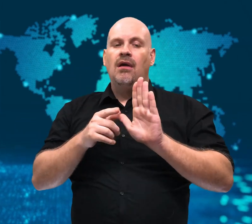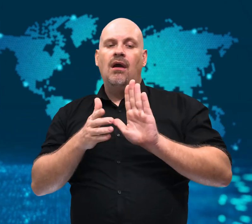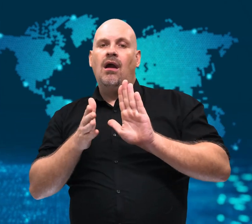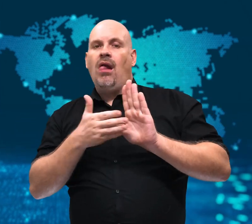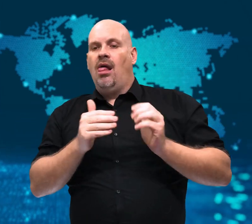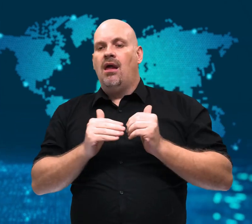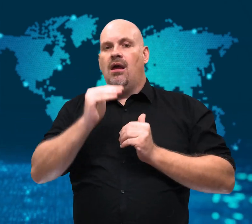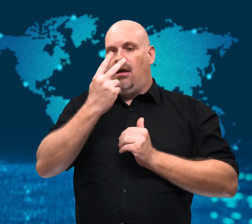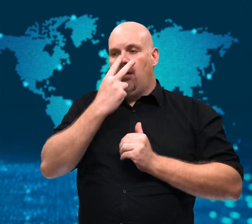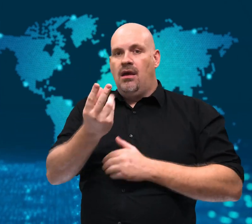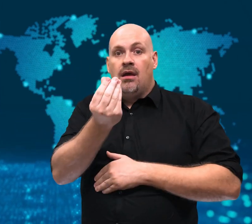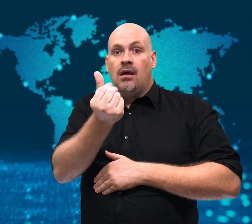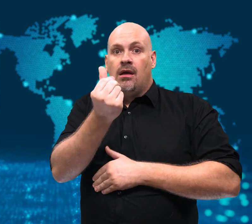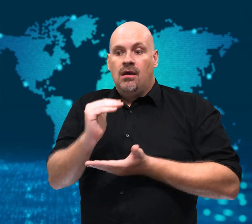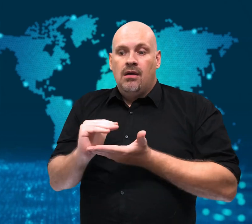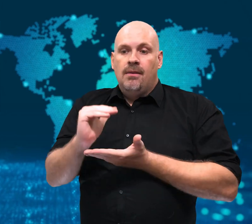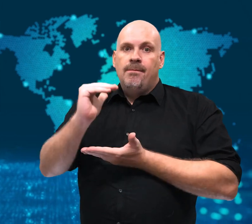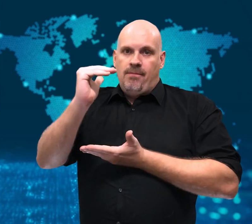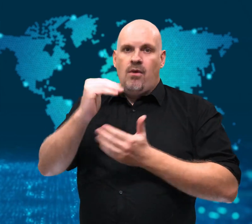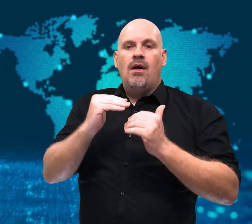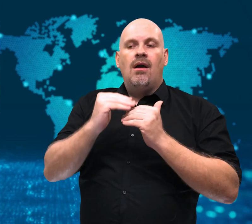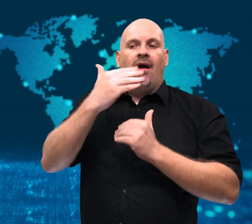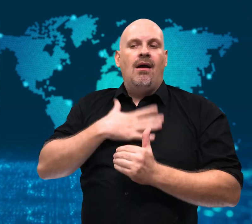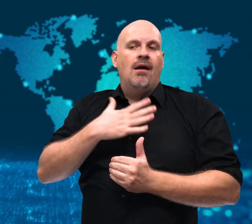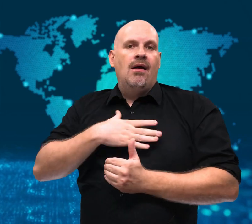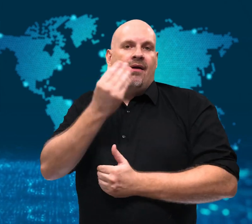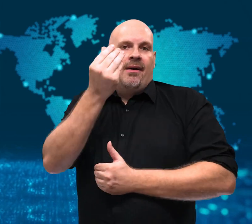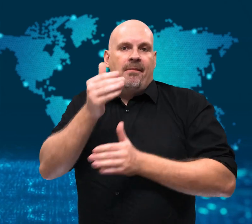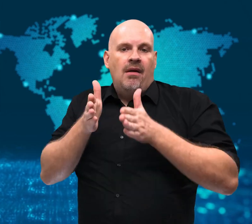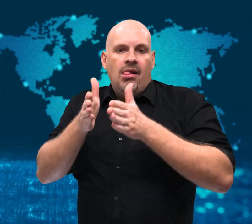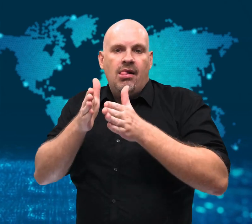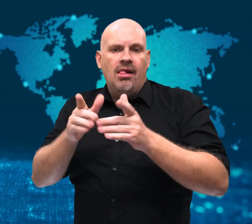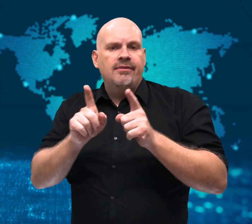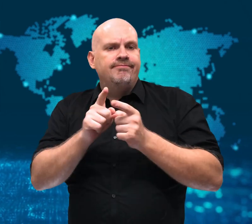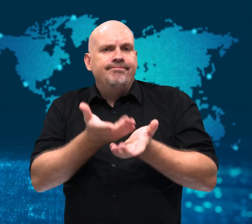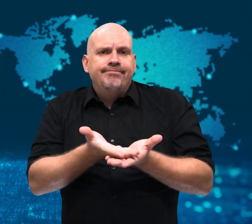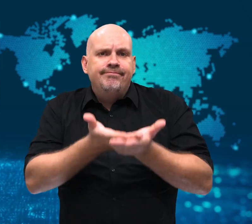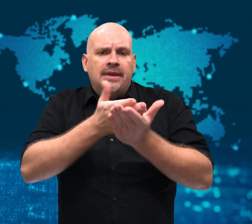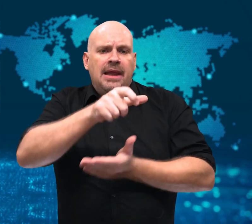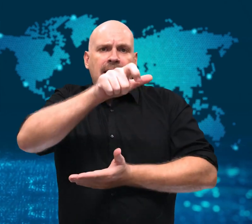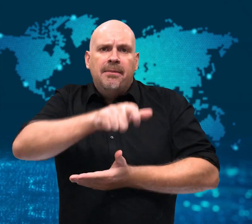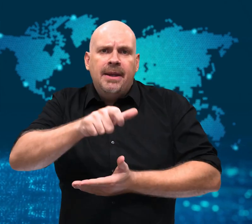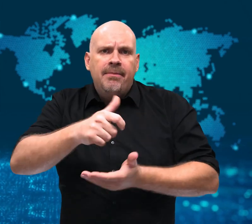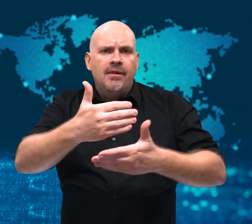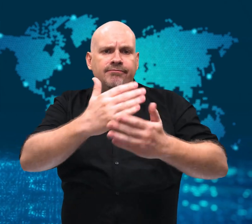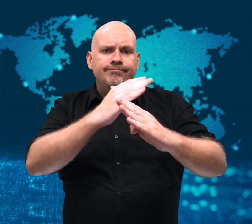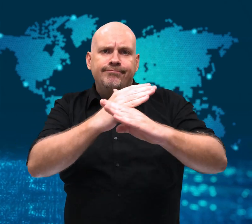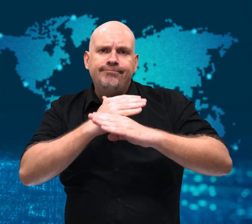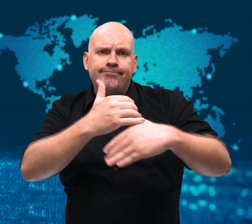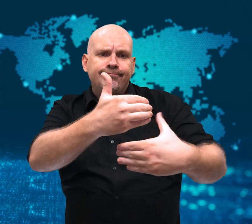profits despite the risks to its customers.